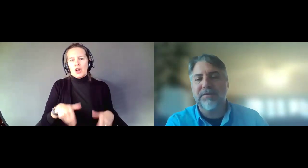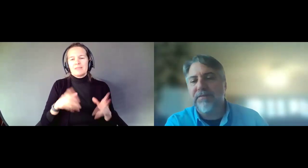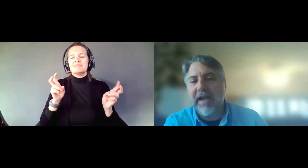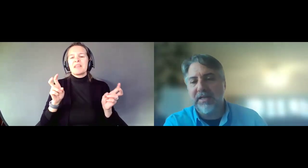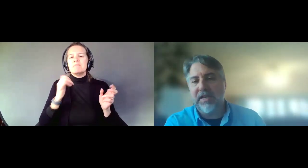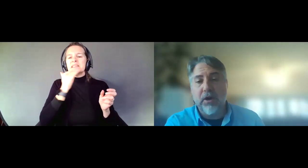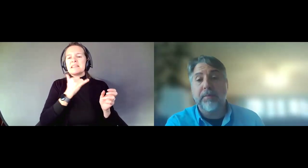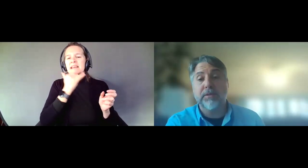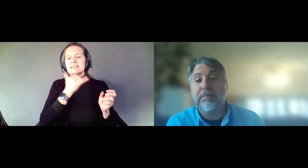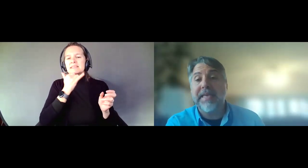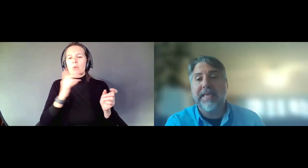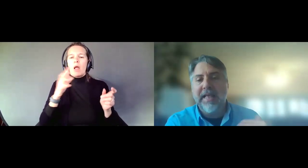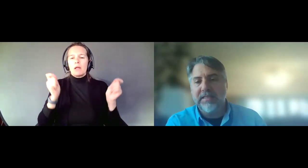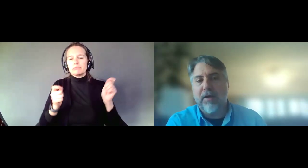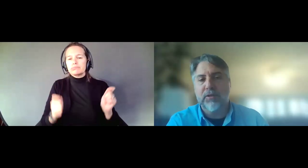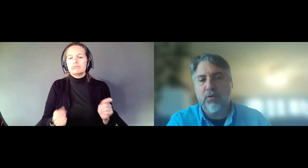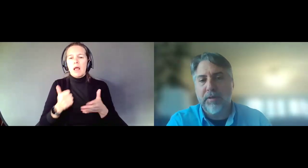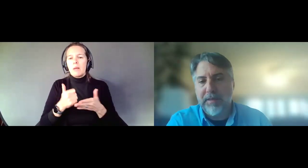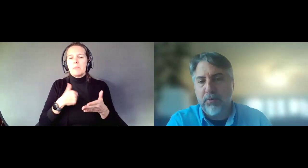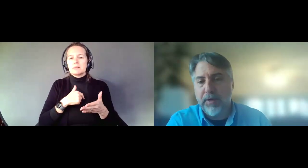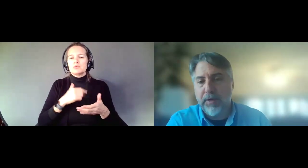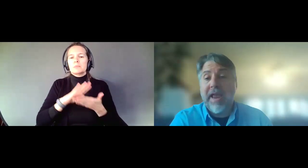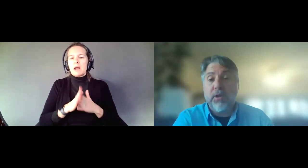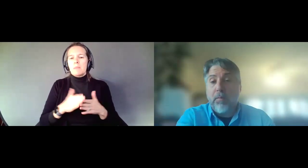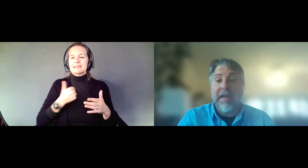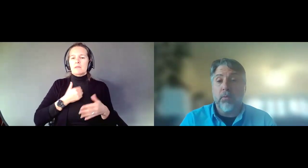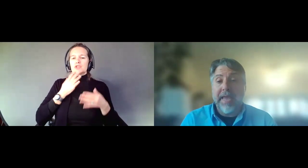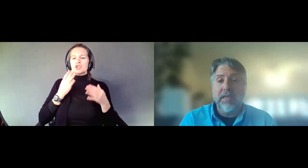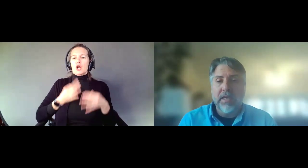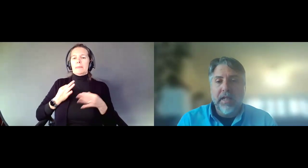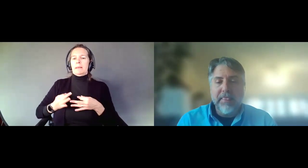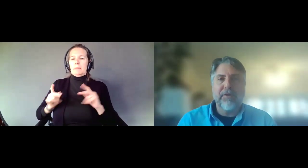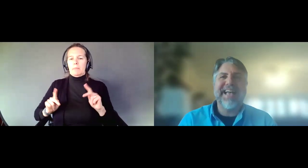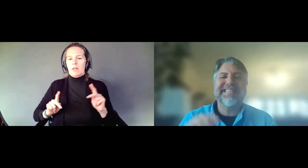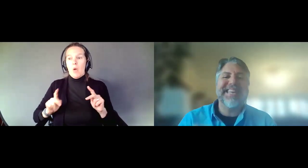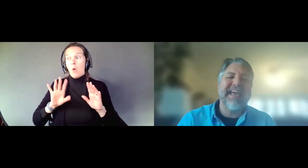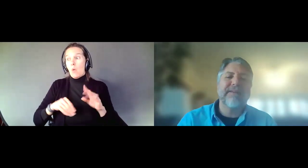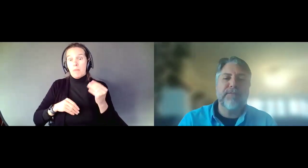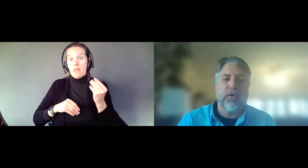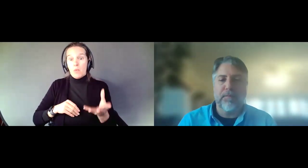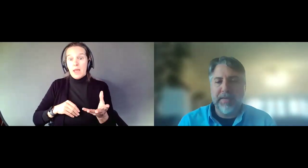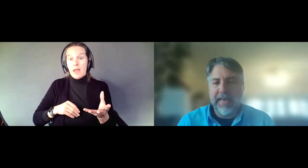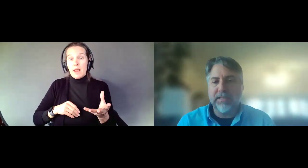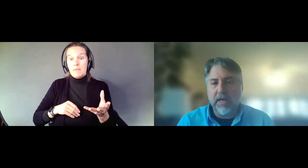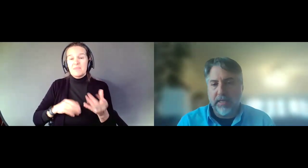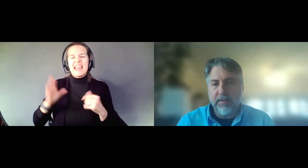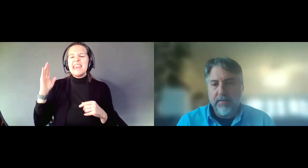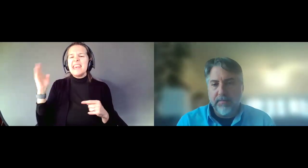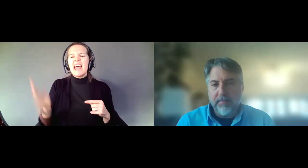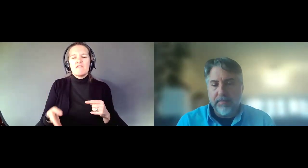define us and help us to be the self determined people we are. By the way, there has never been a study that